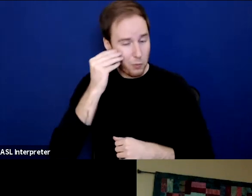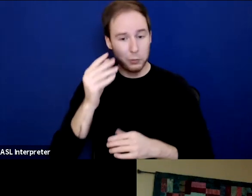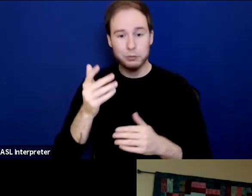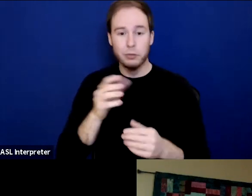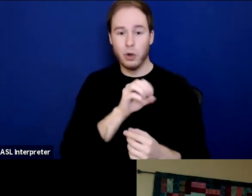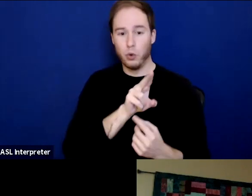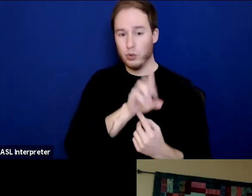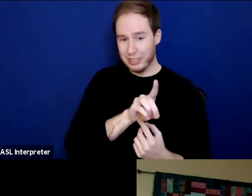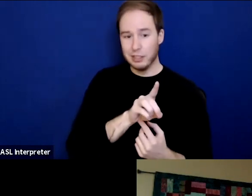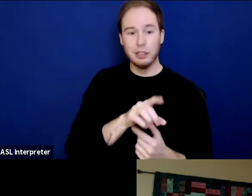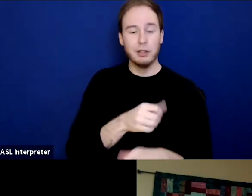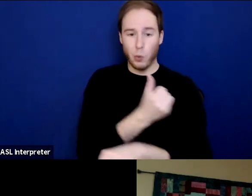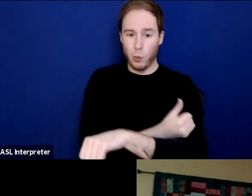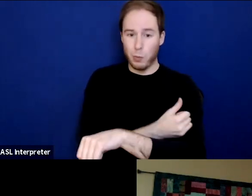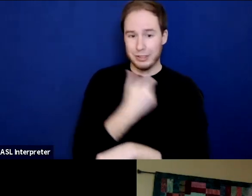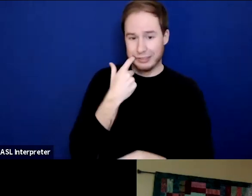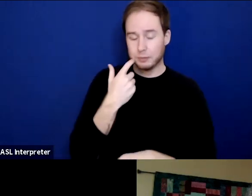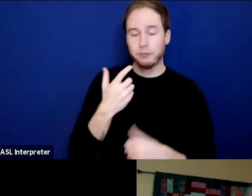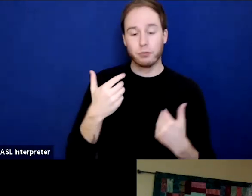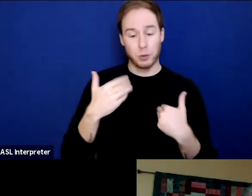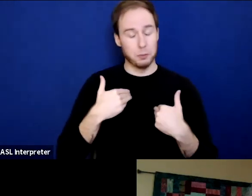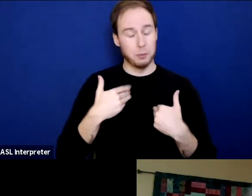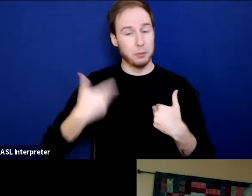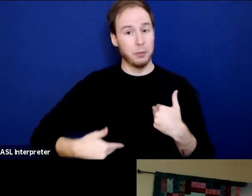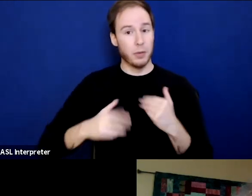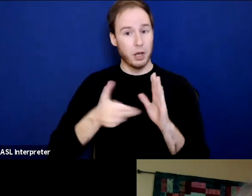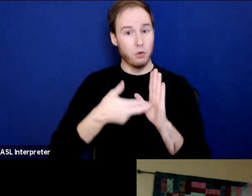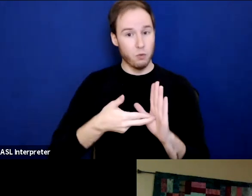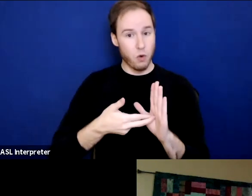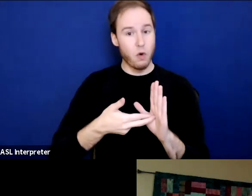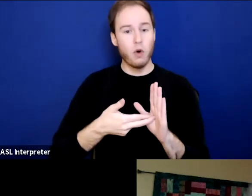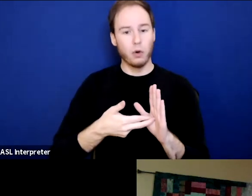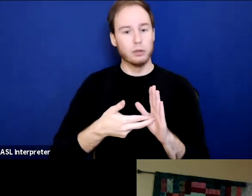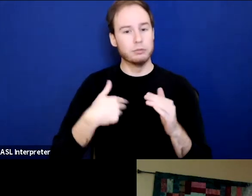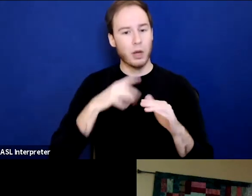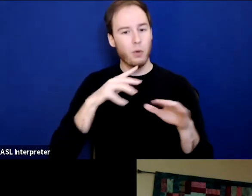So, my role here today is to really be kind of the host who will pose some questions